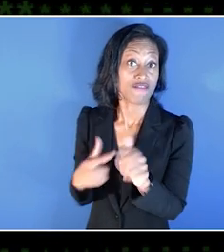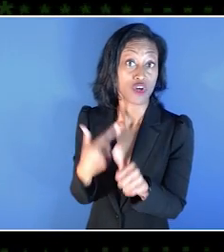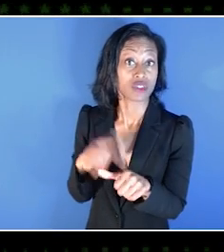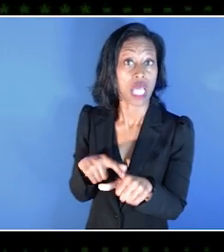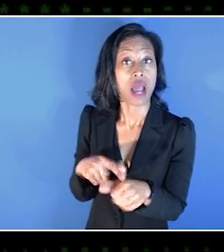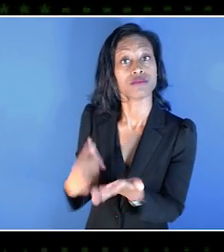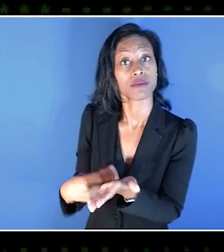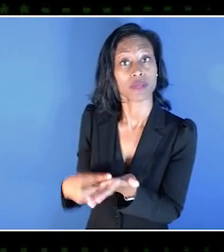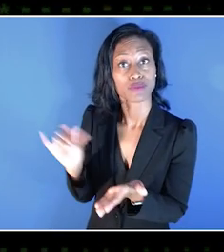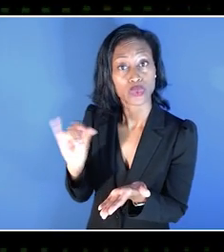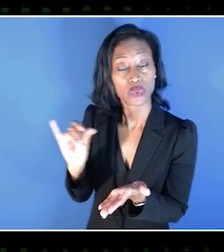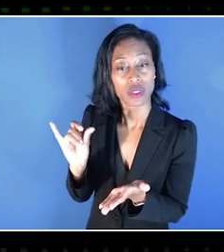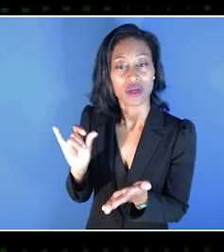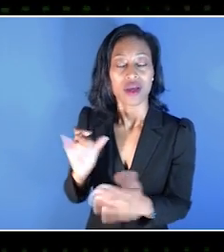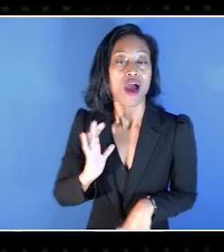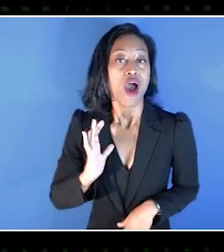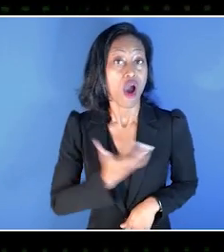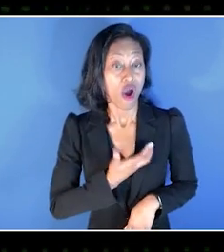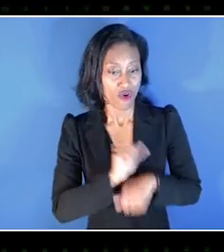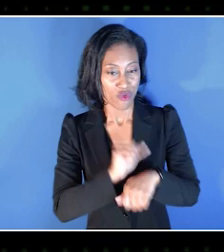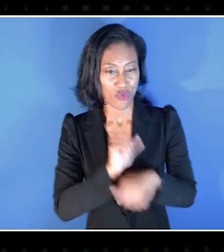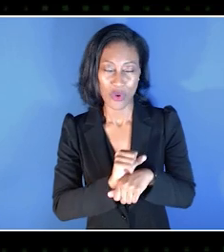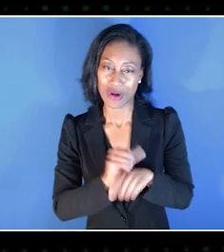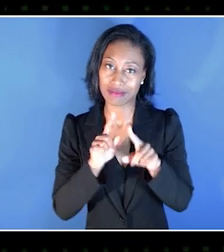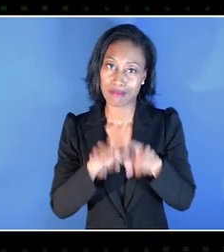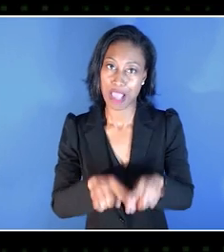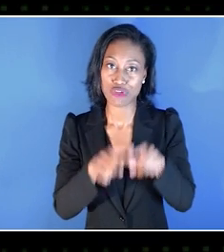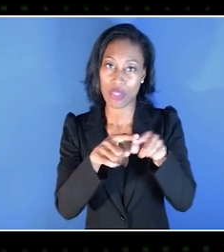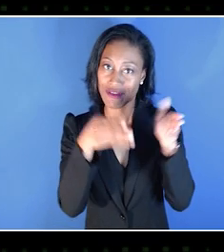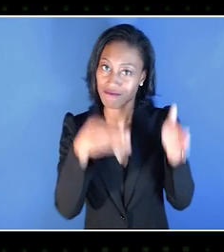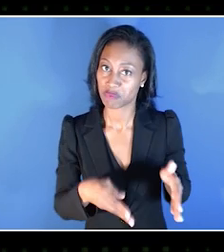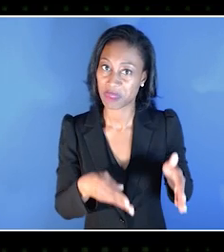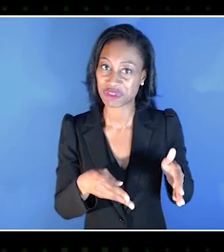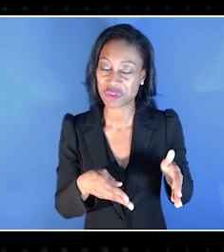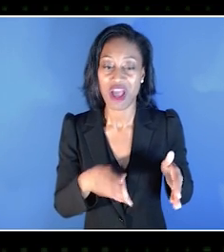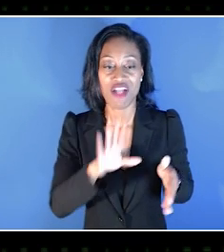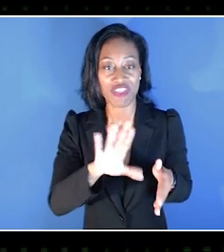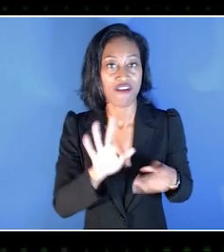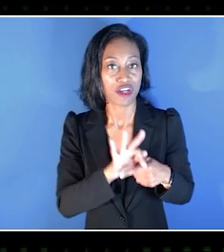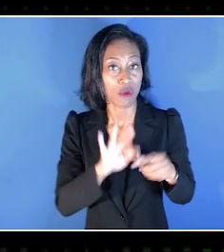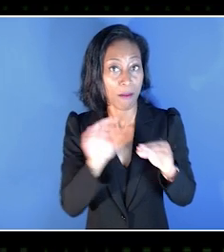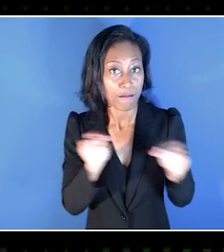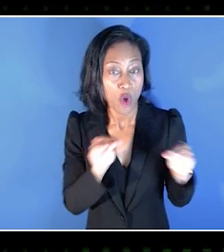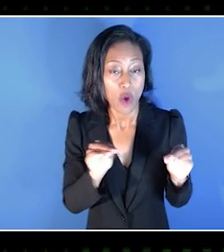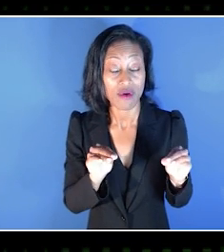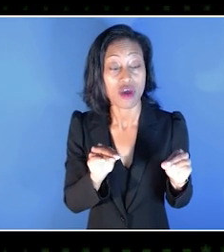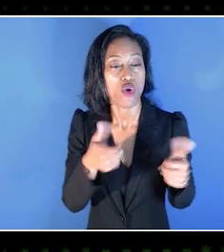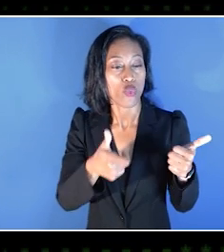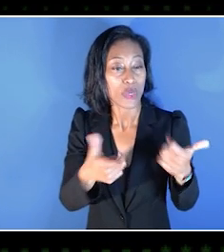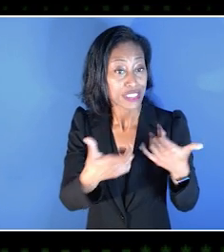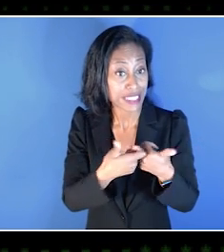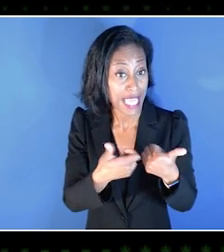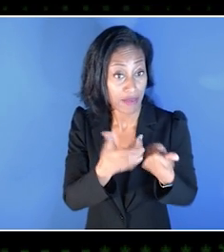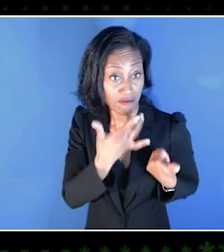The work that we do is completely bespoke, based on the individual, based on their functional movements, based on the games they want to play.